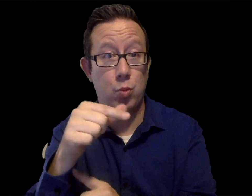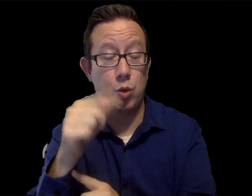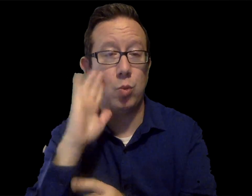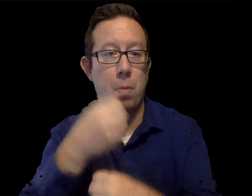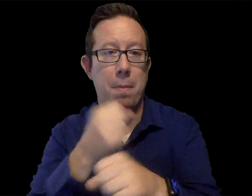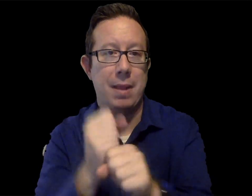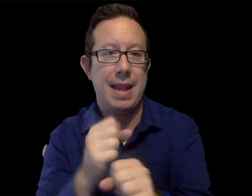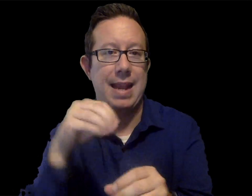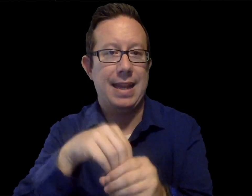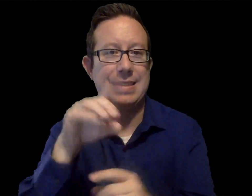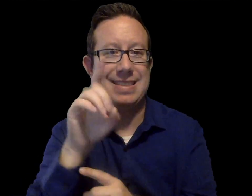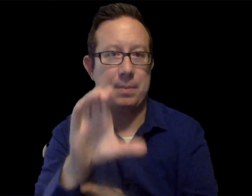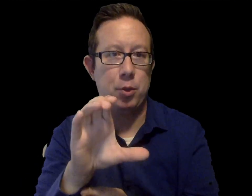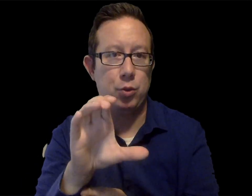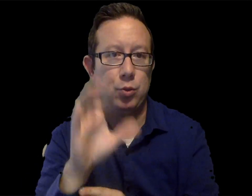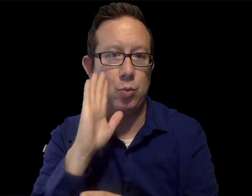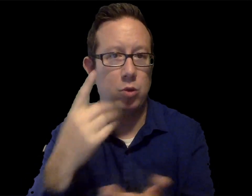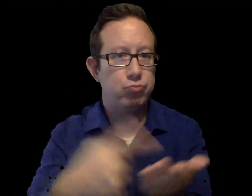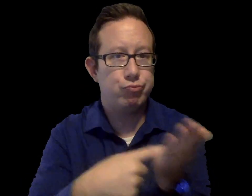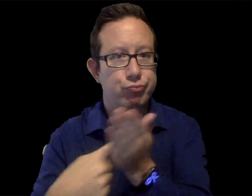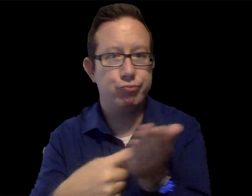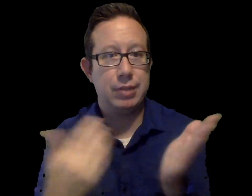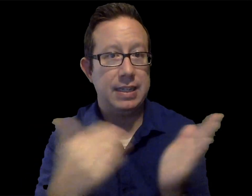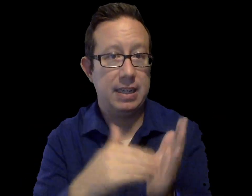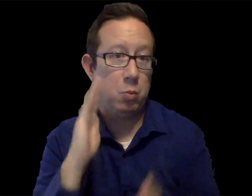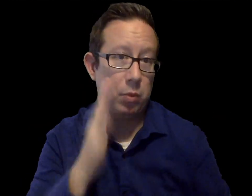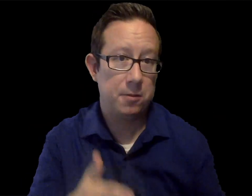The decision on whether or not to reopen for third quarter